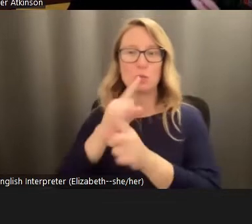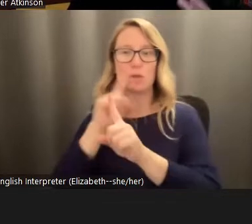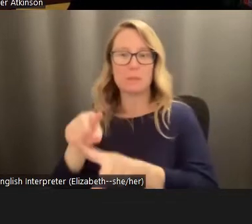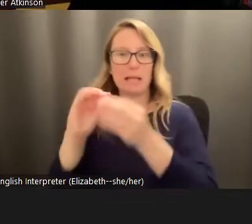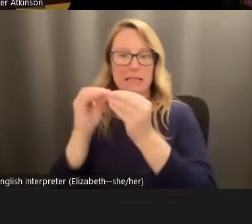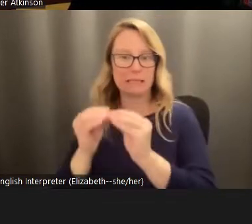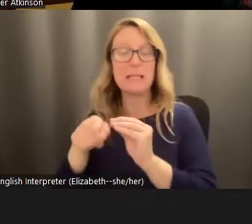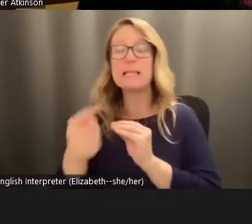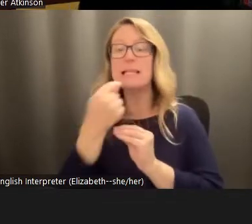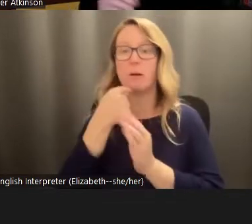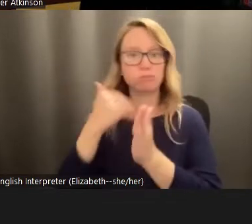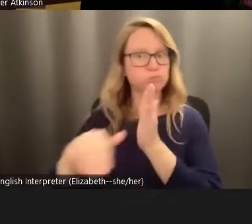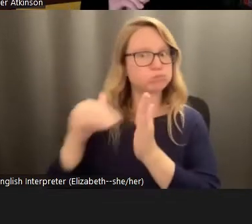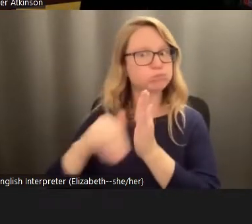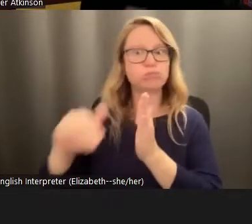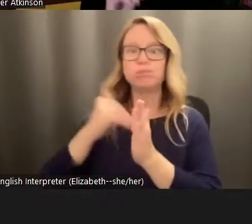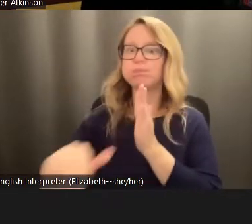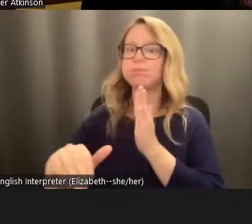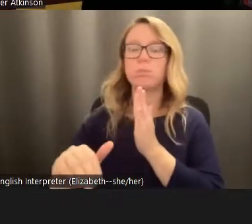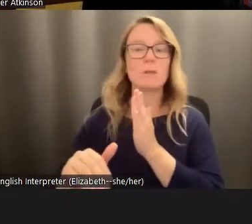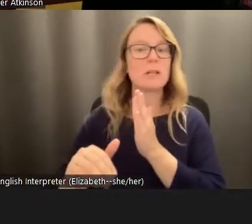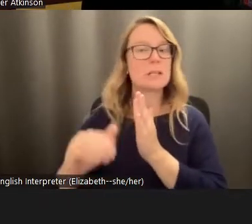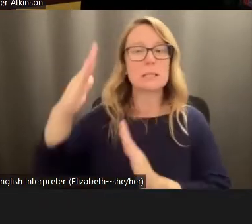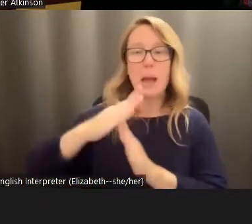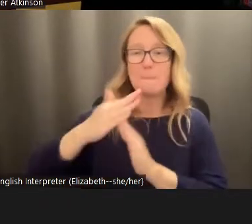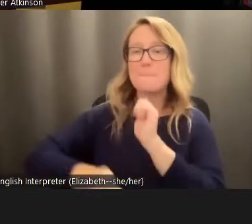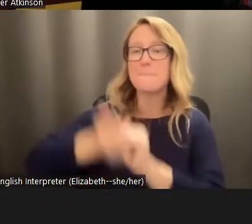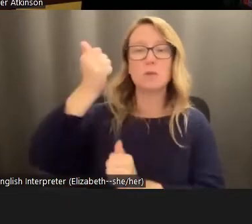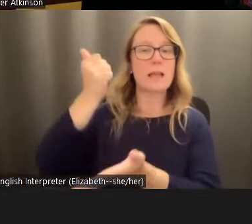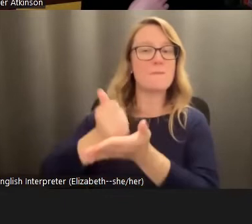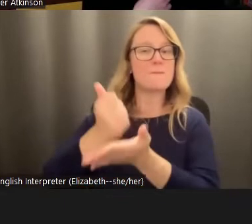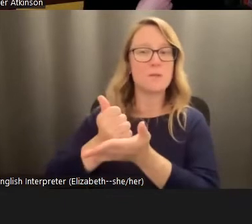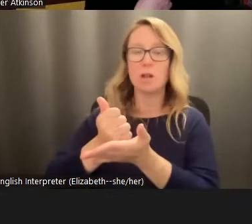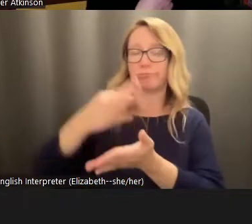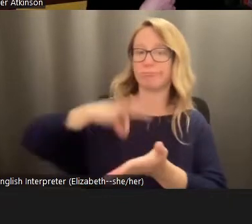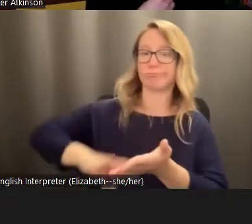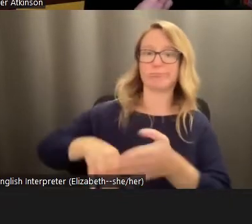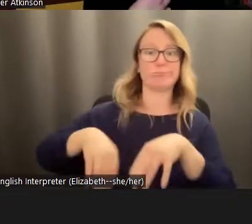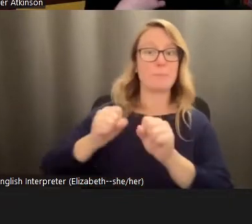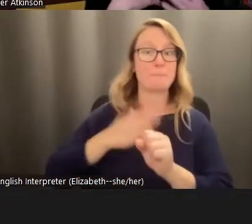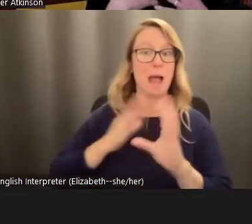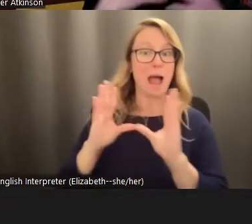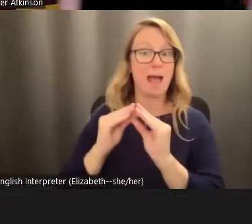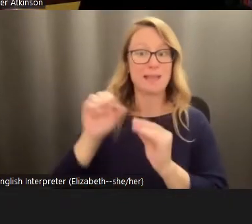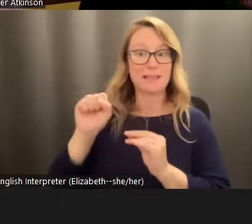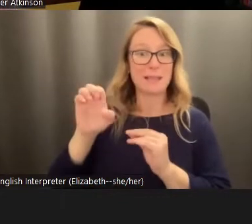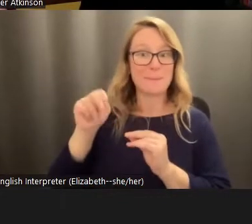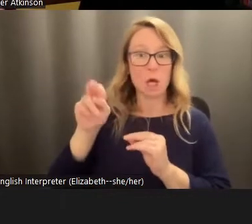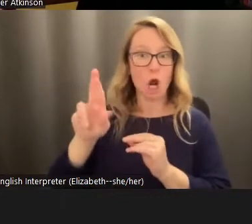said over and over, but the single most helpful thing about taking my seminar wasn't me. It wasn't like any wisdom that I